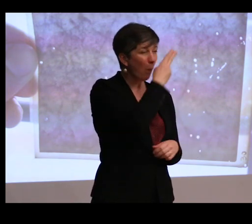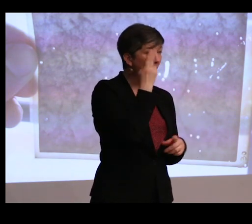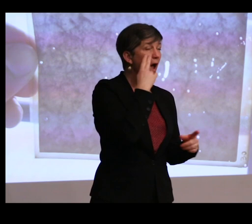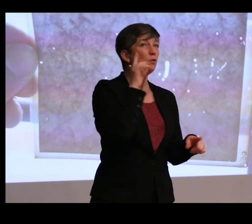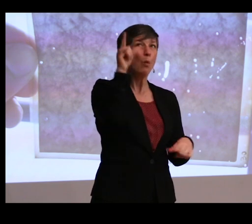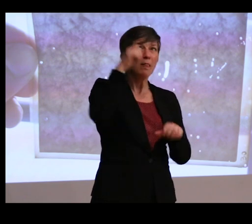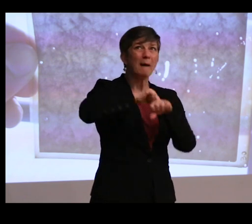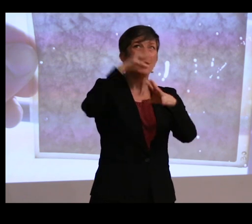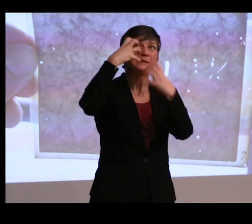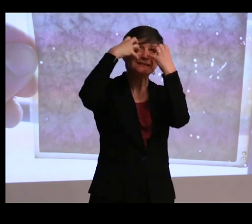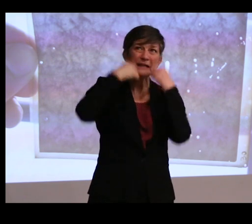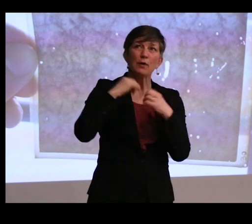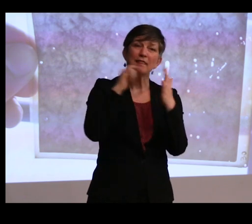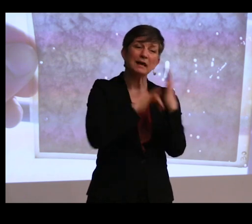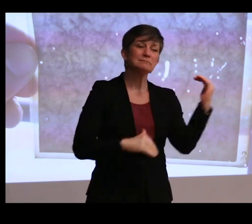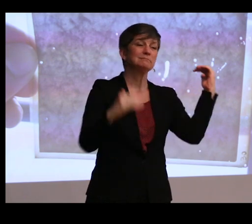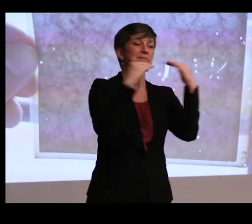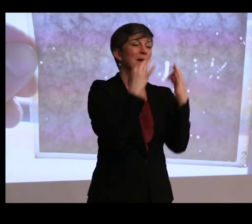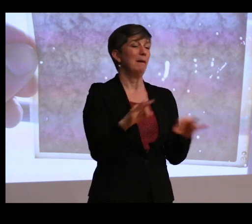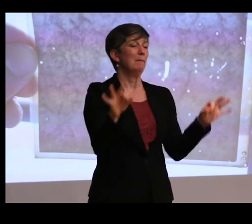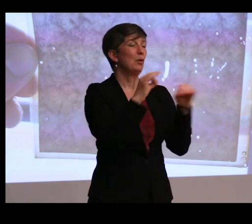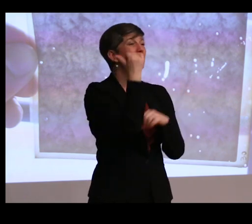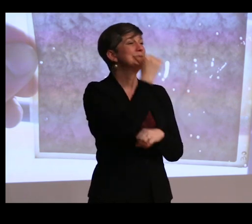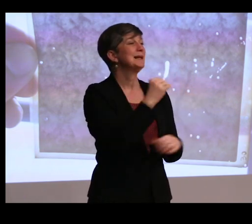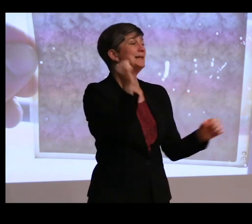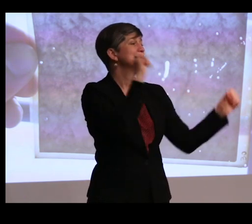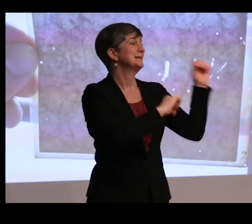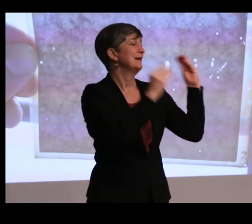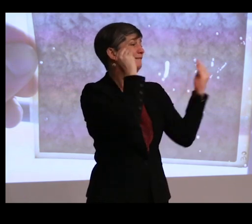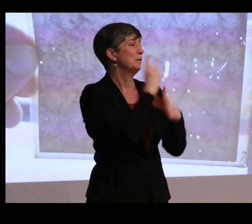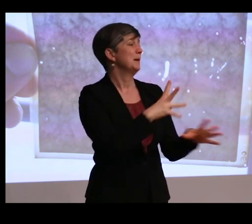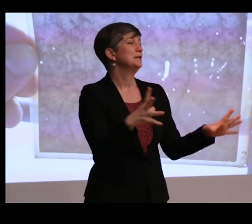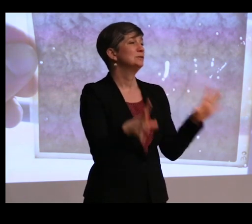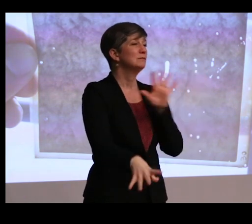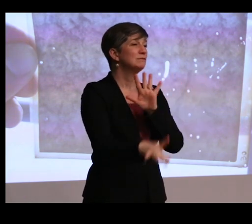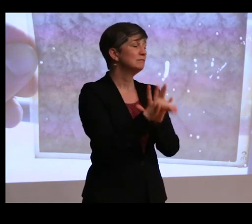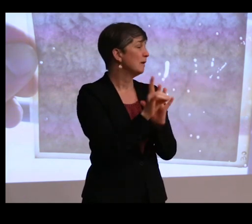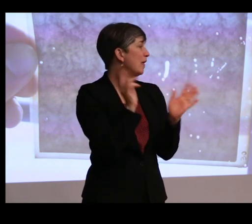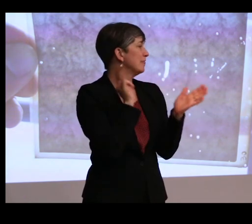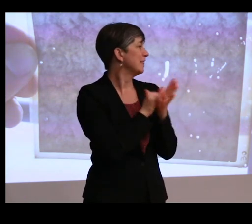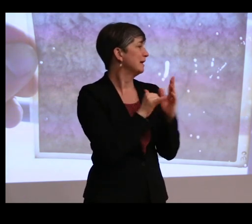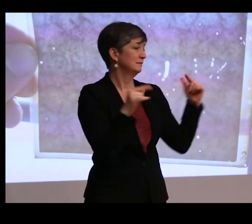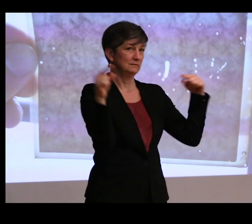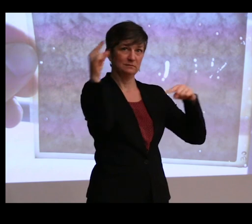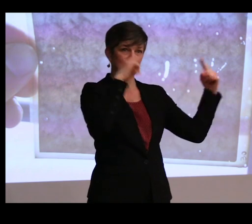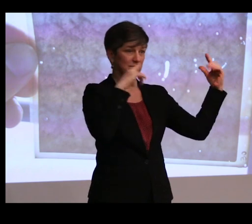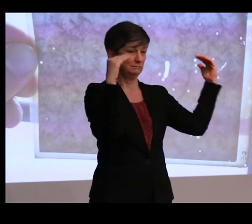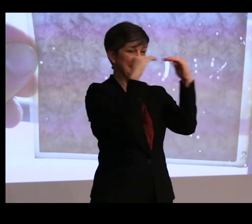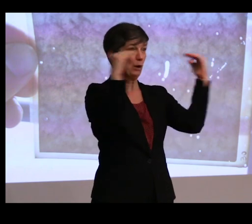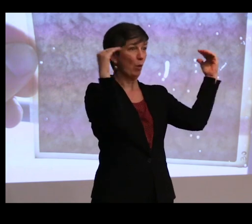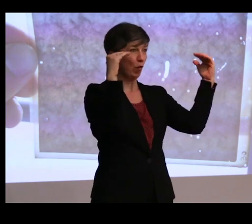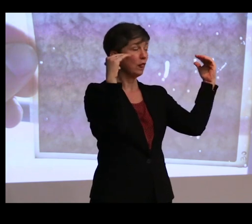important as any scientific information we might gain. If we can assume that those things are actually equal,